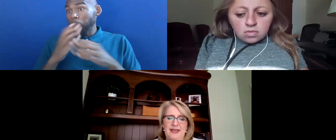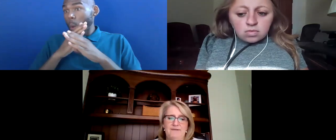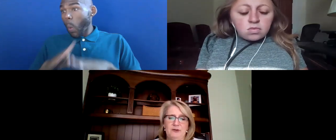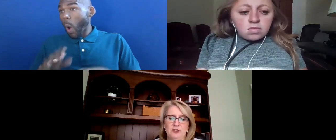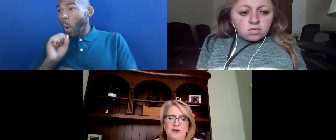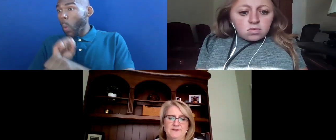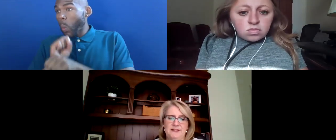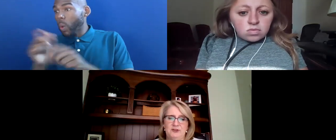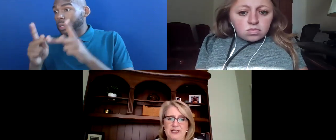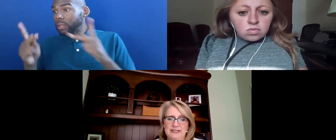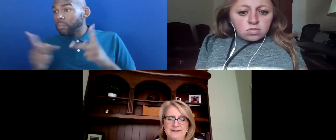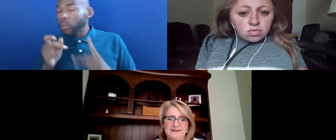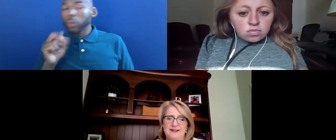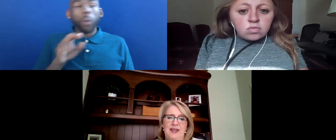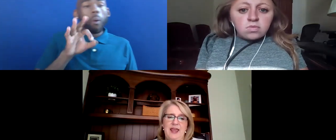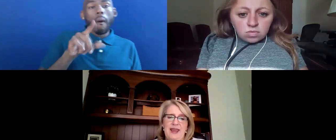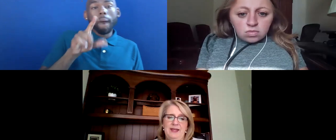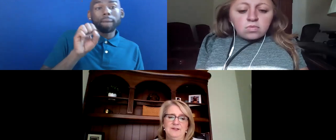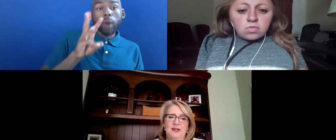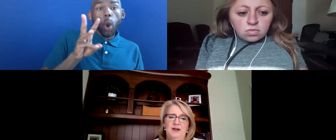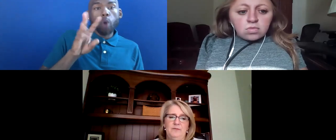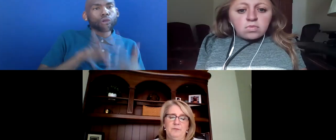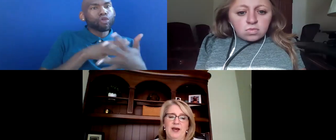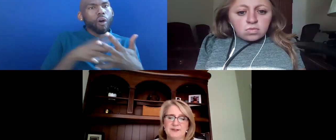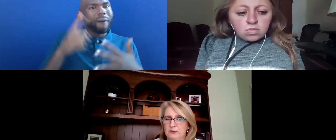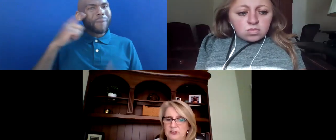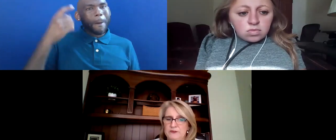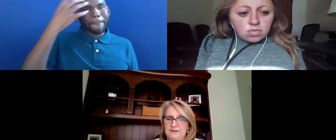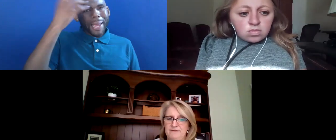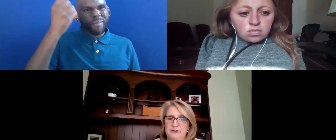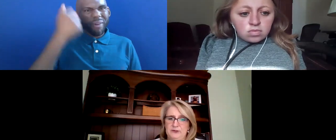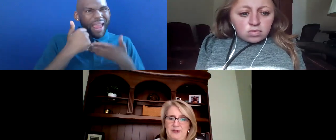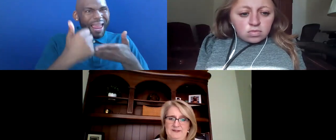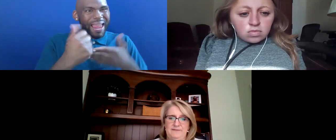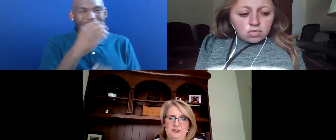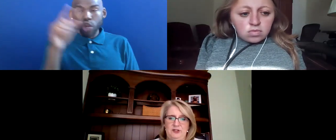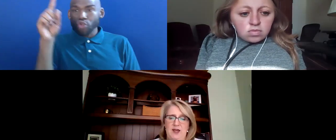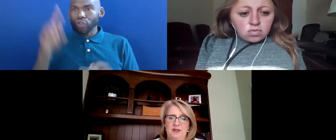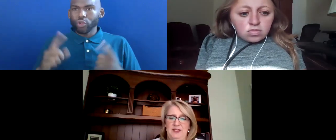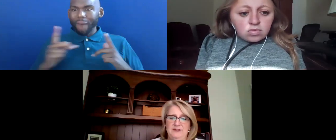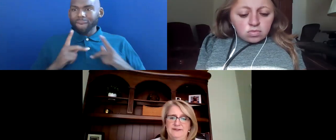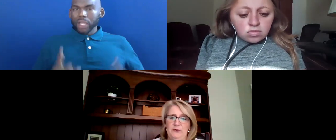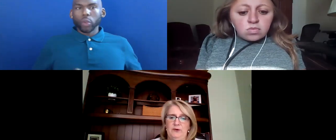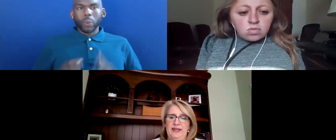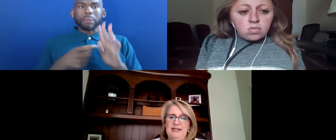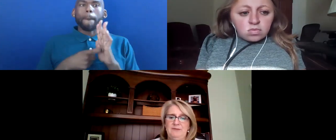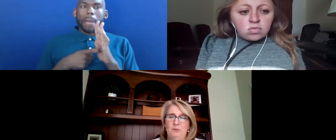LIKE FLOWCHARTS AND CHECKLISTS AND POSSIBILITILY REDUCING THE PHYSICAL DEMANDS OF THE JOB.